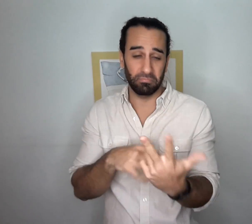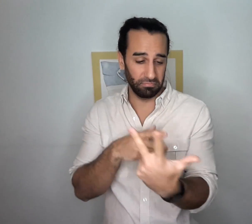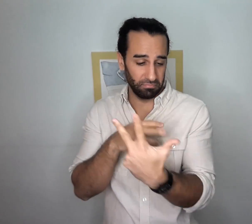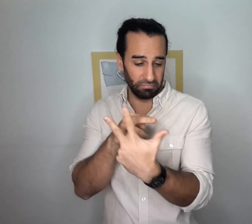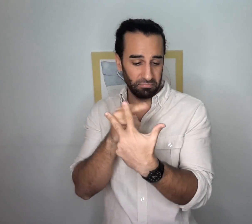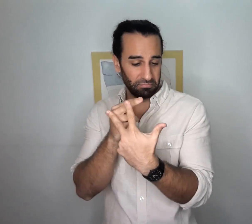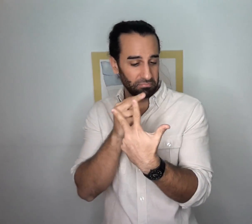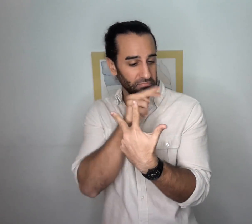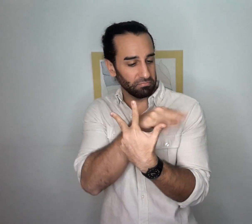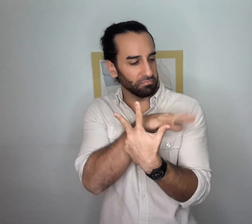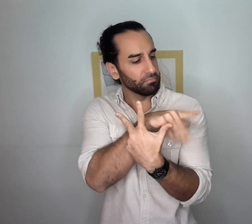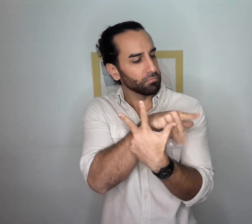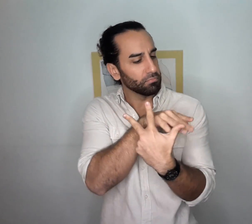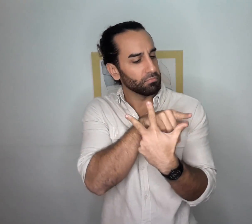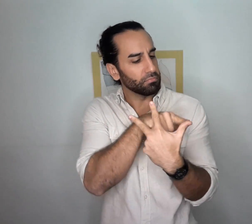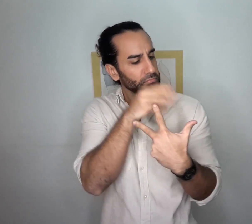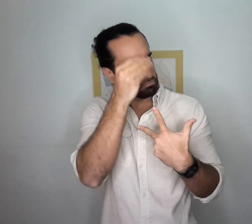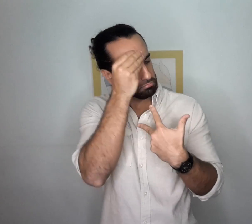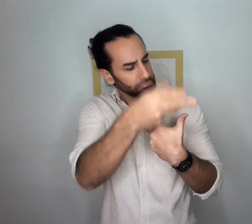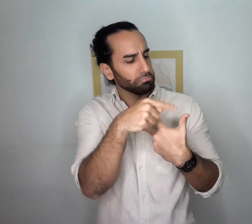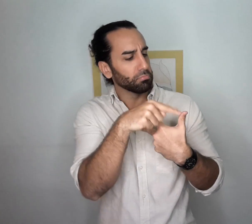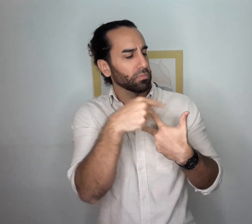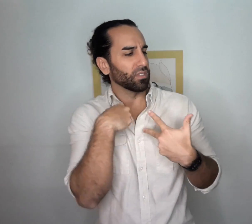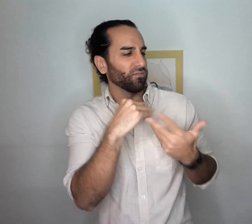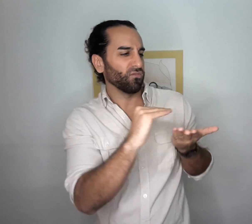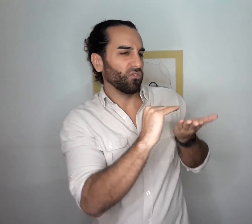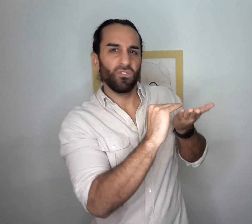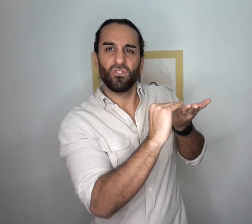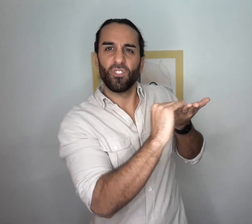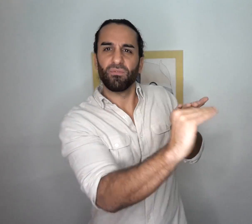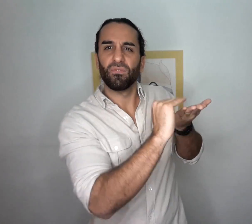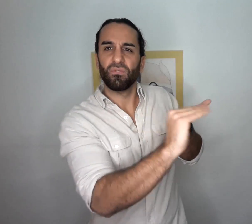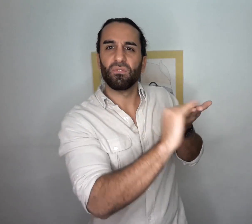This enables us to forgive our past selves